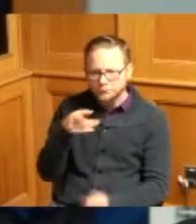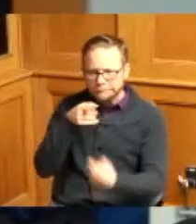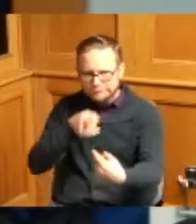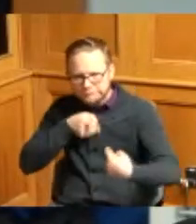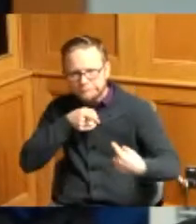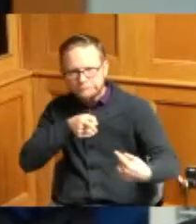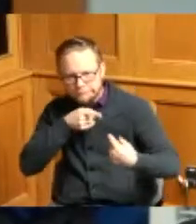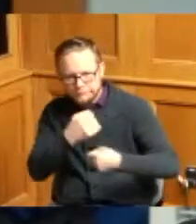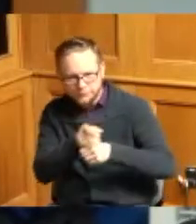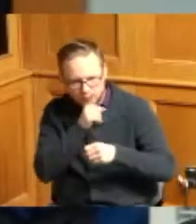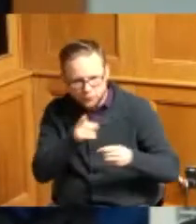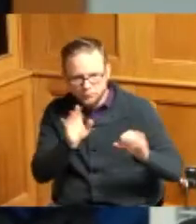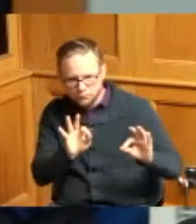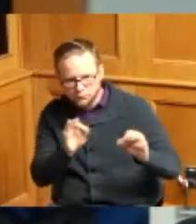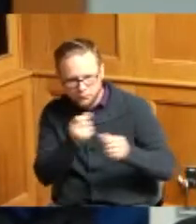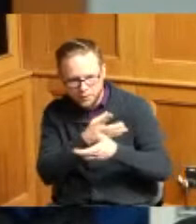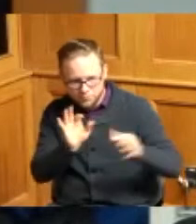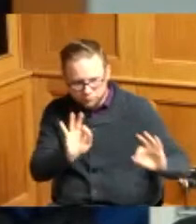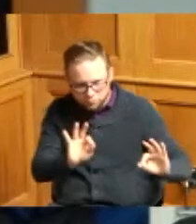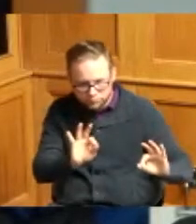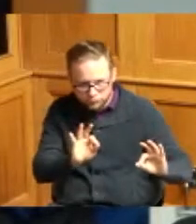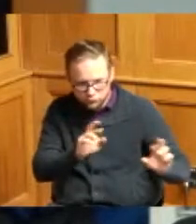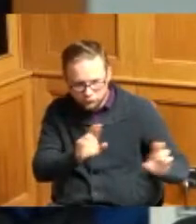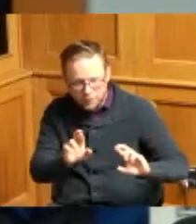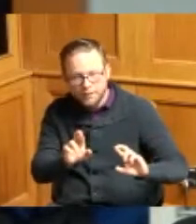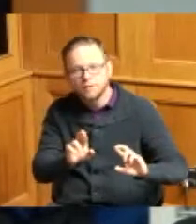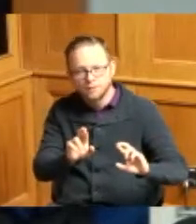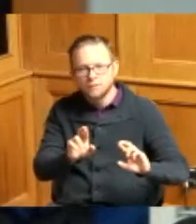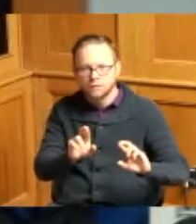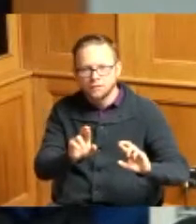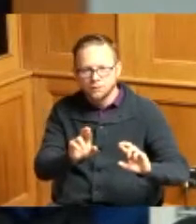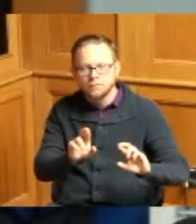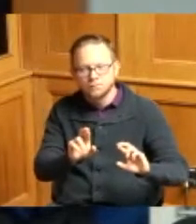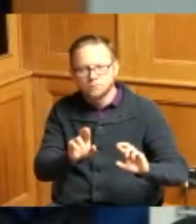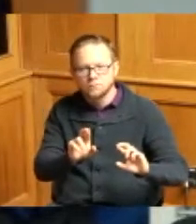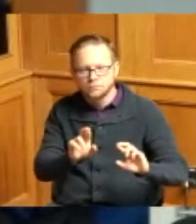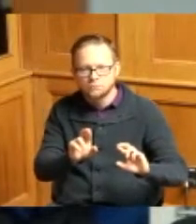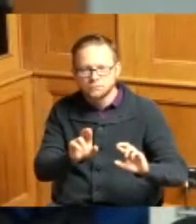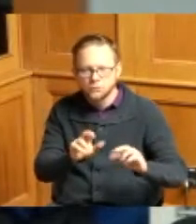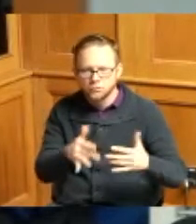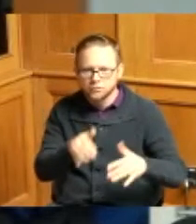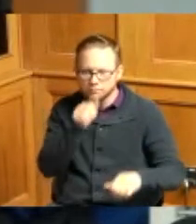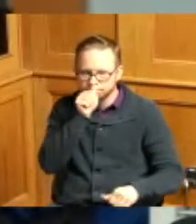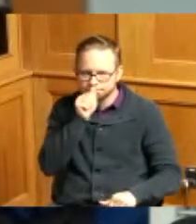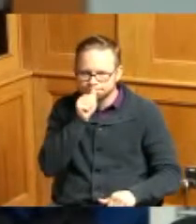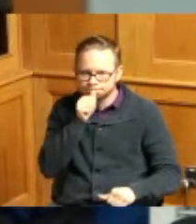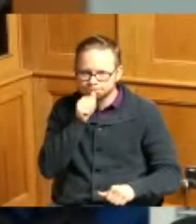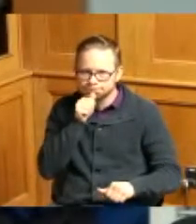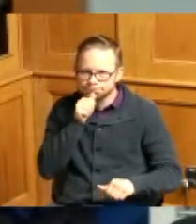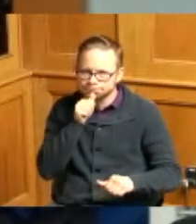he got everything he need on and off the court a lot of a lot of persistent hard work